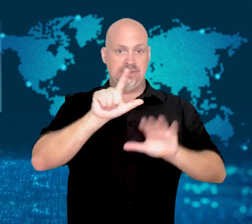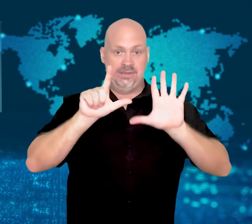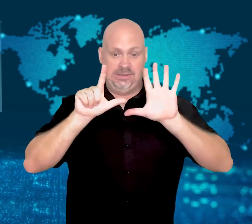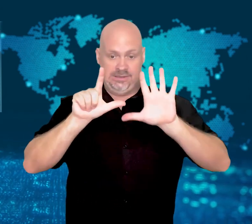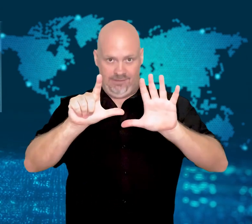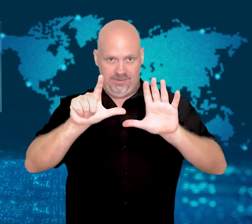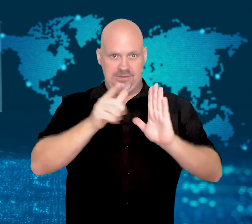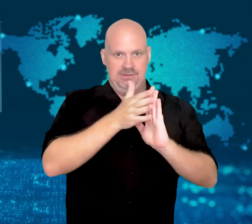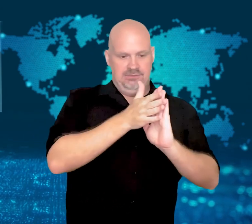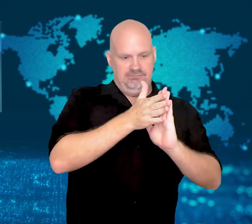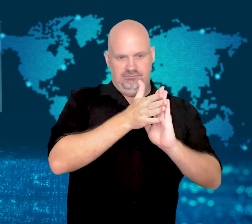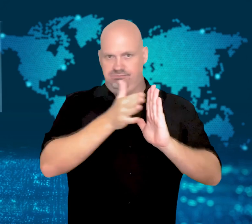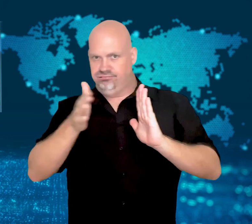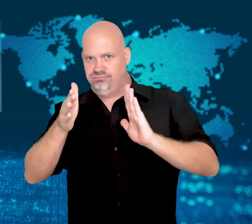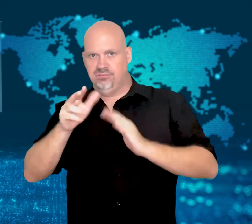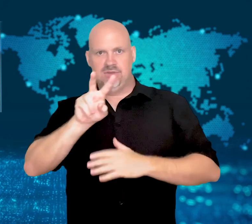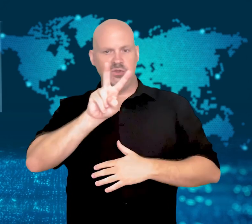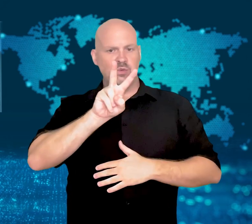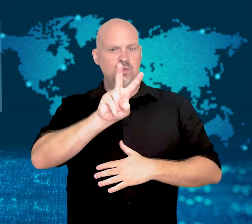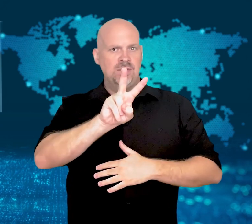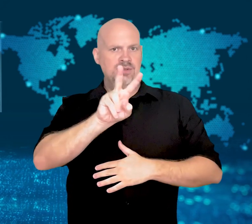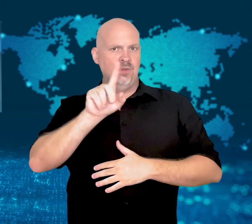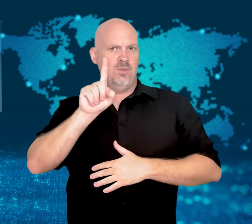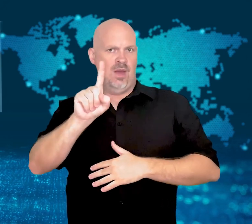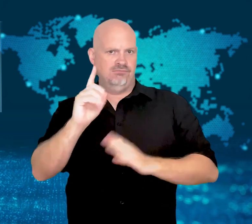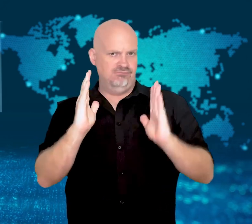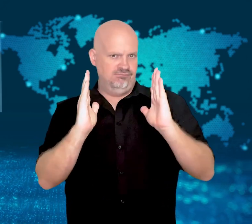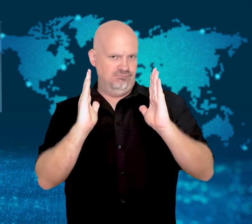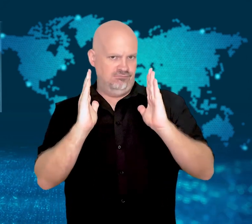and a half to 21 years old.